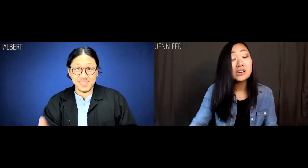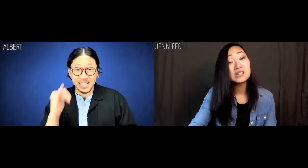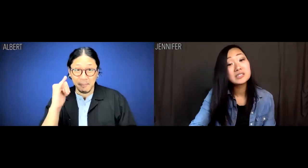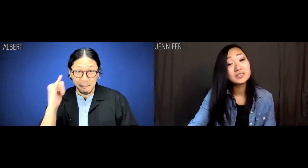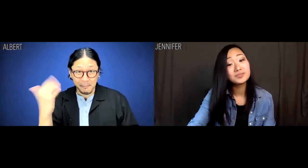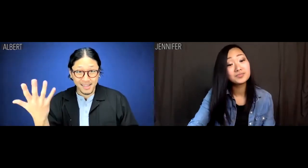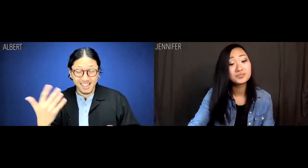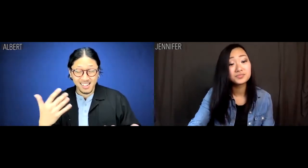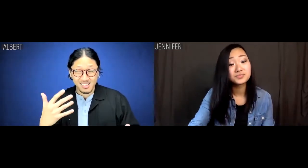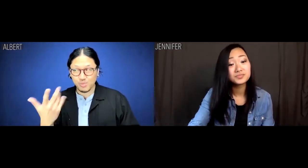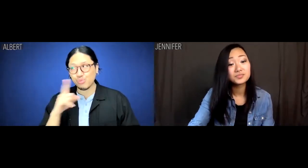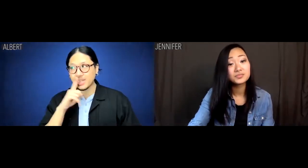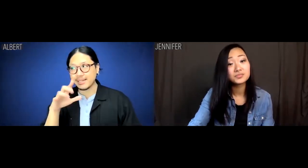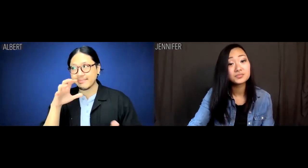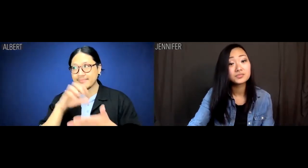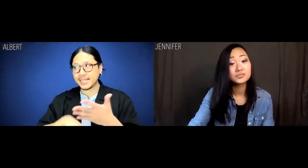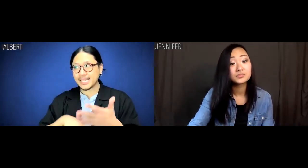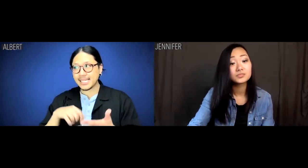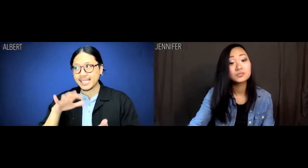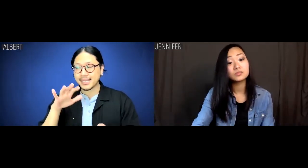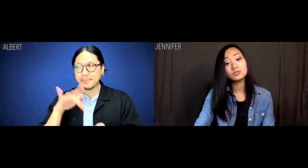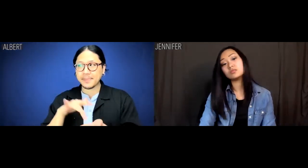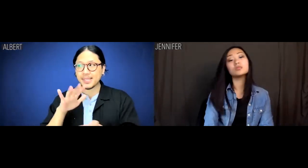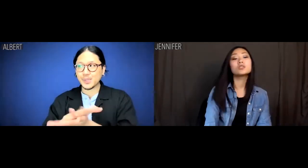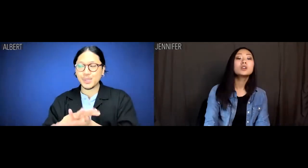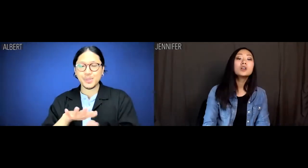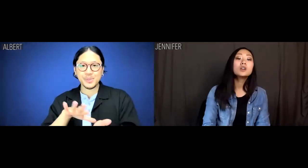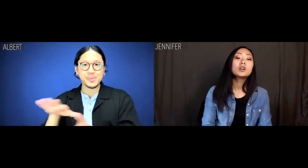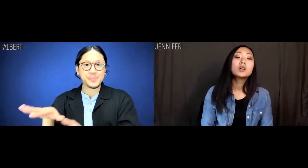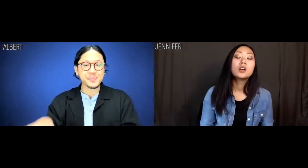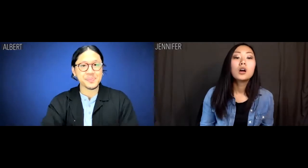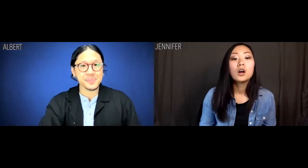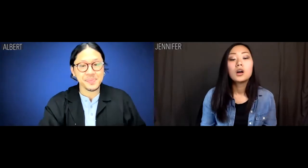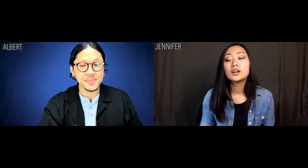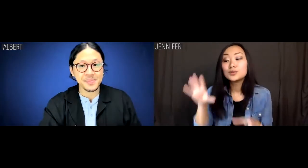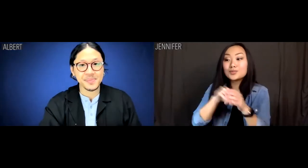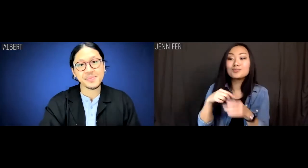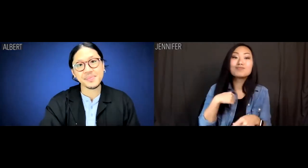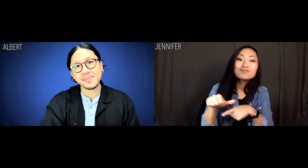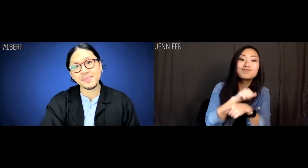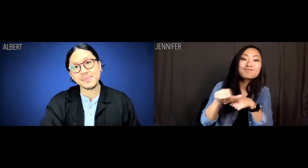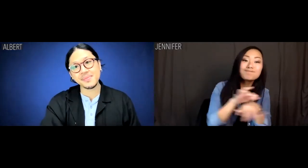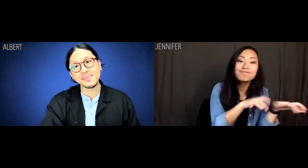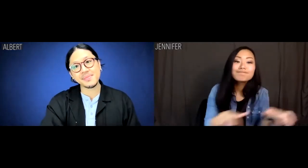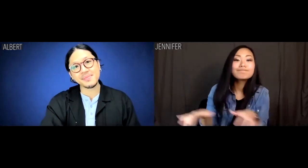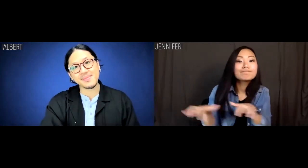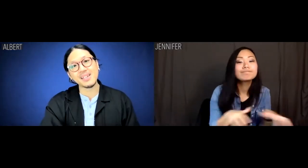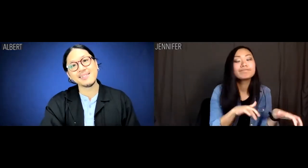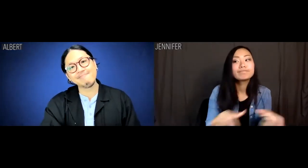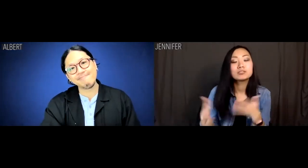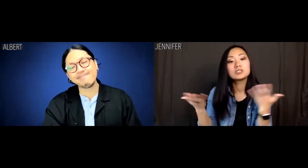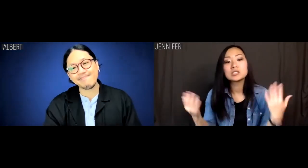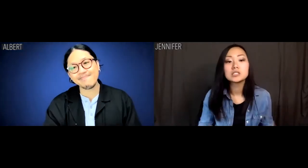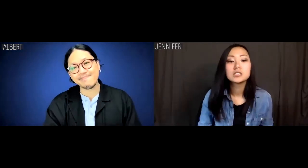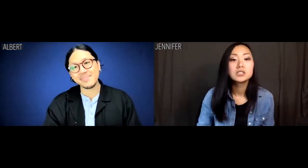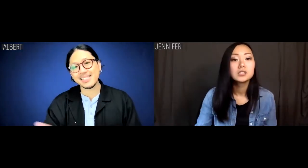Albert: Me too. Minus the med school. Jennifer: Plus all that concert piano.